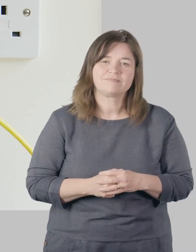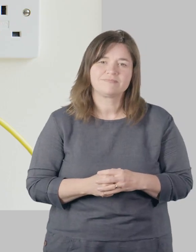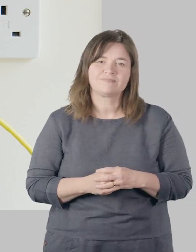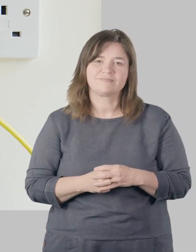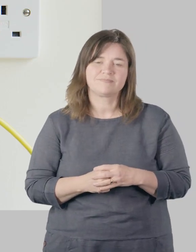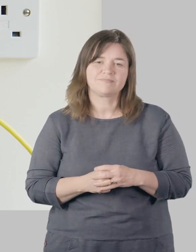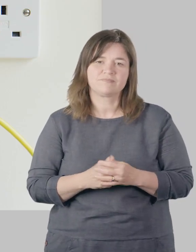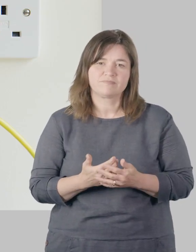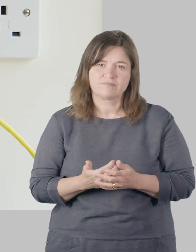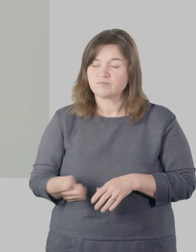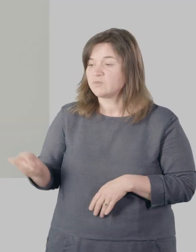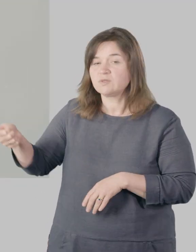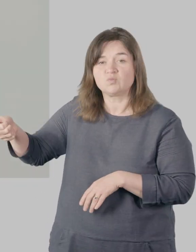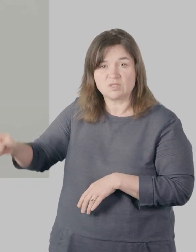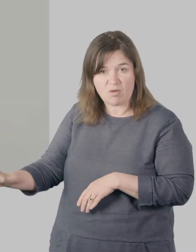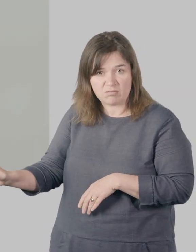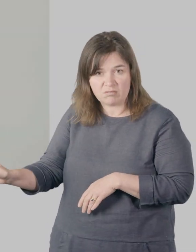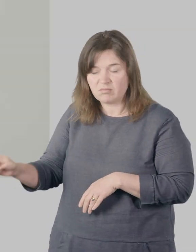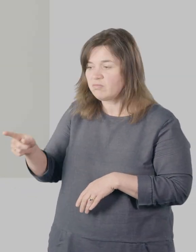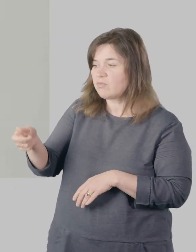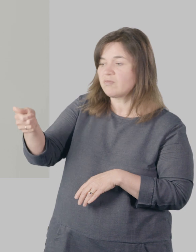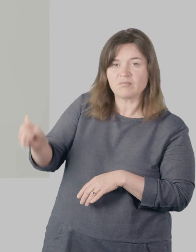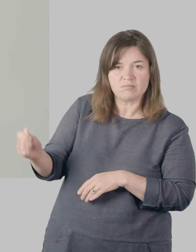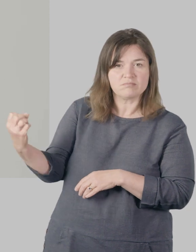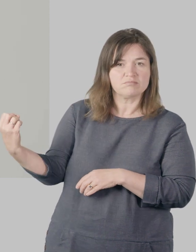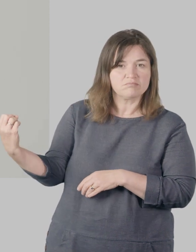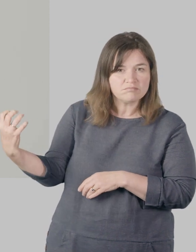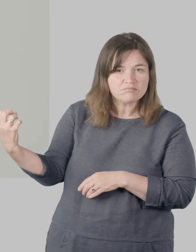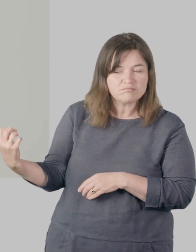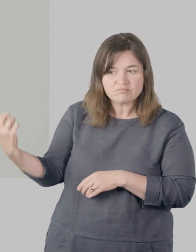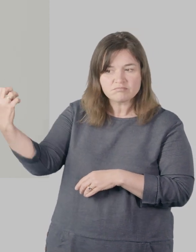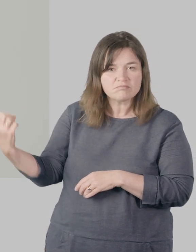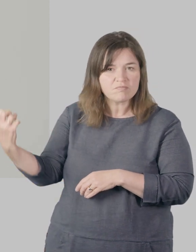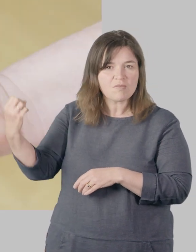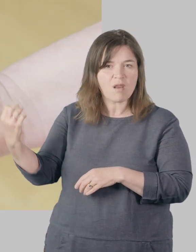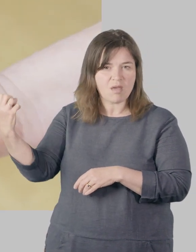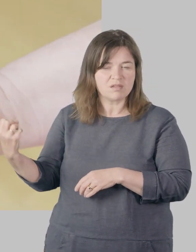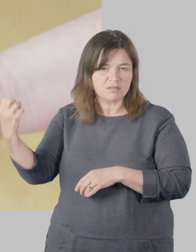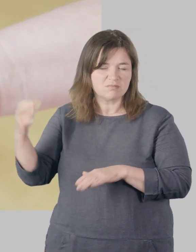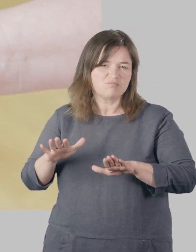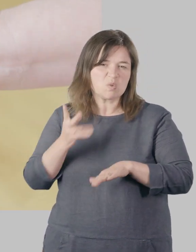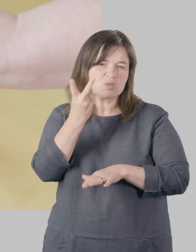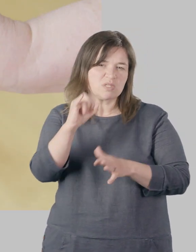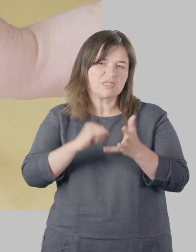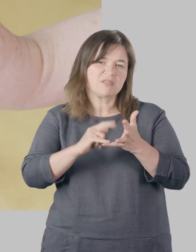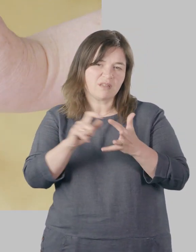Switch on the main socket the mains power light. The Ethernet lights on the Network connector will turn solid green within 20 seconds